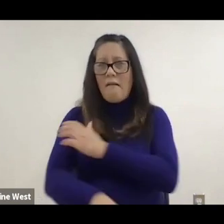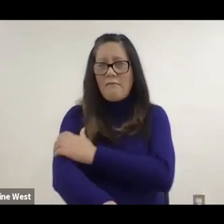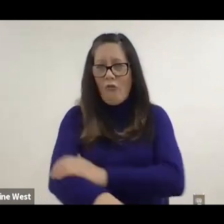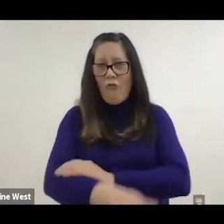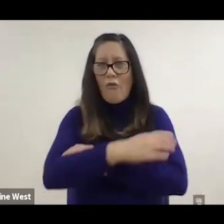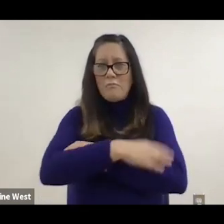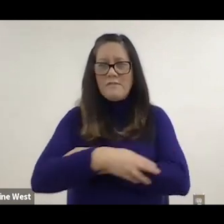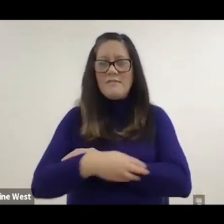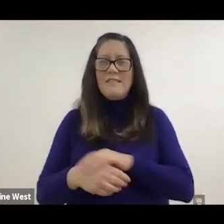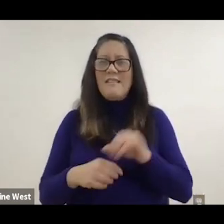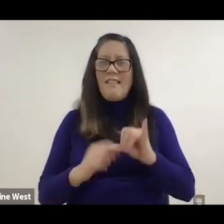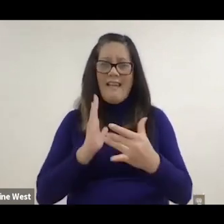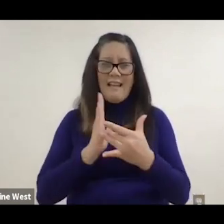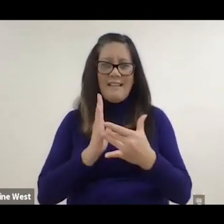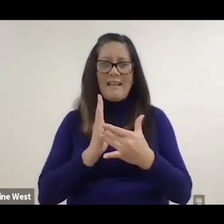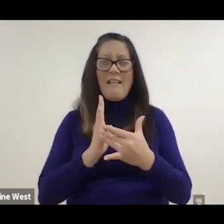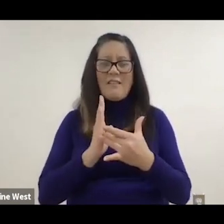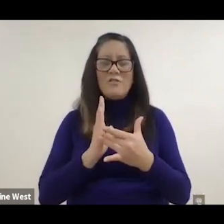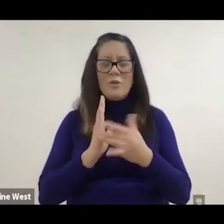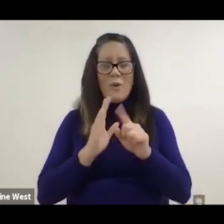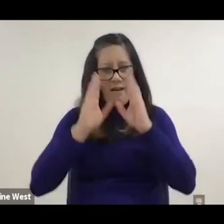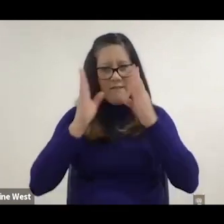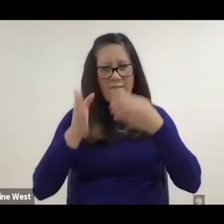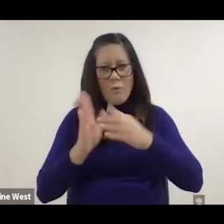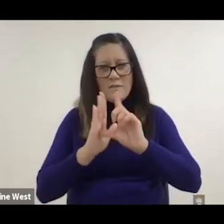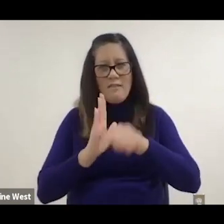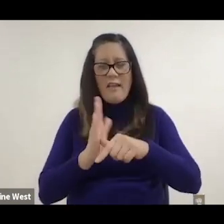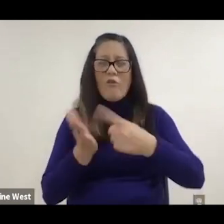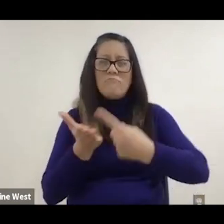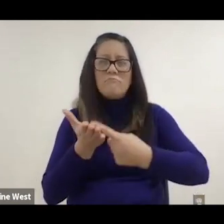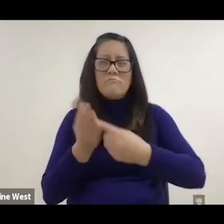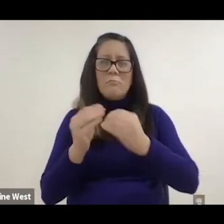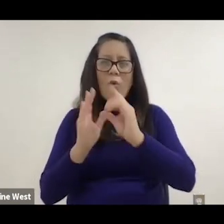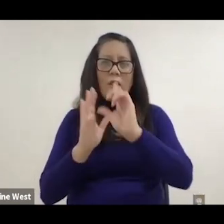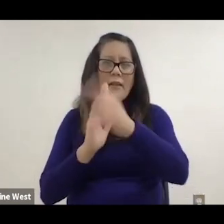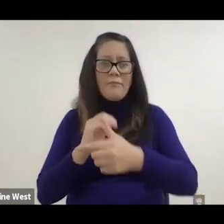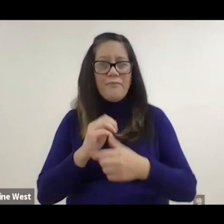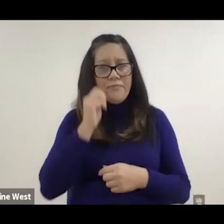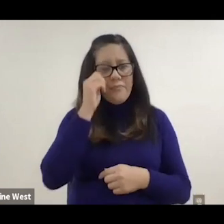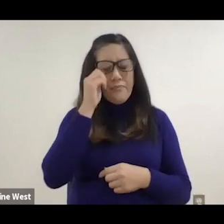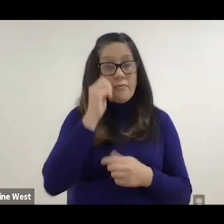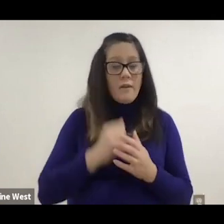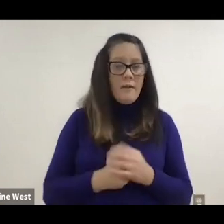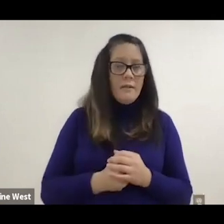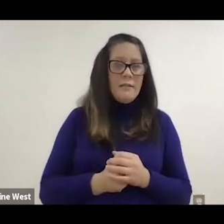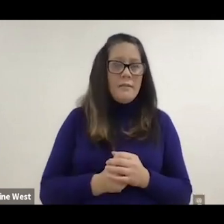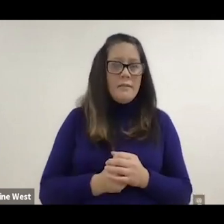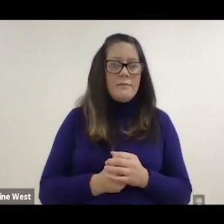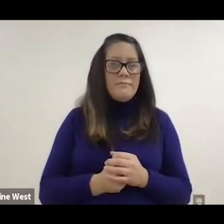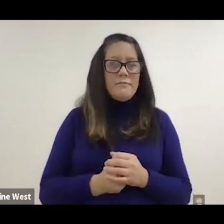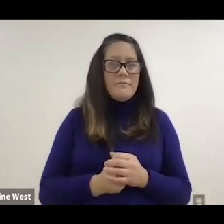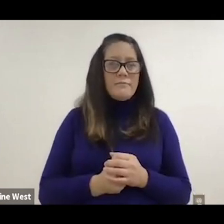needs to be worked on as well, and I'll talk a little bit about about that later.